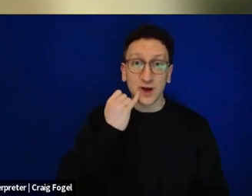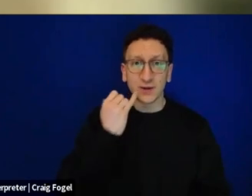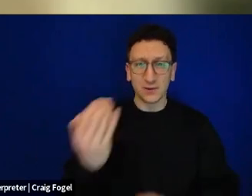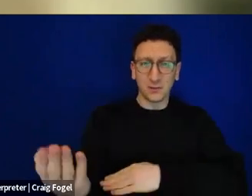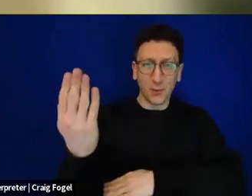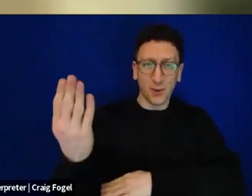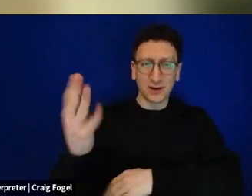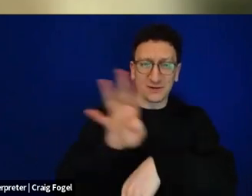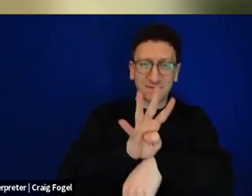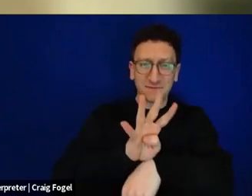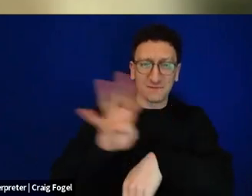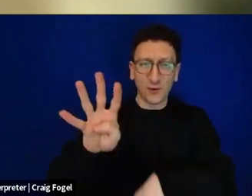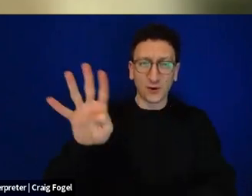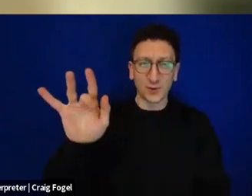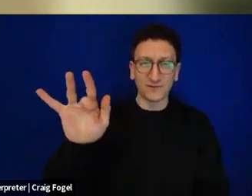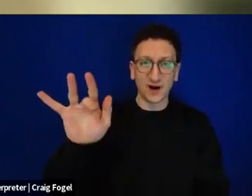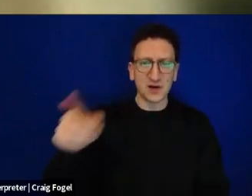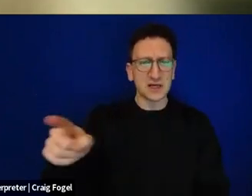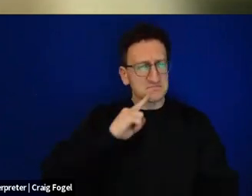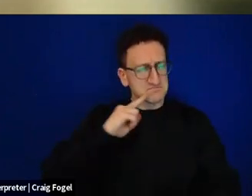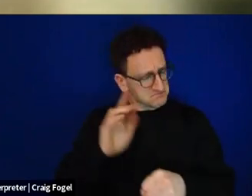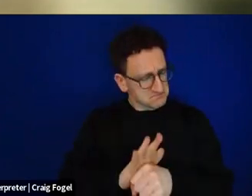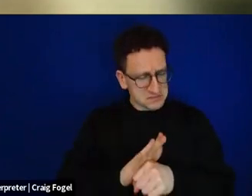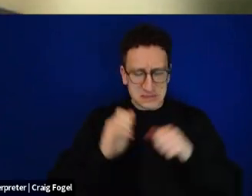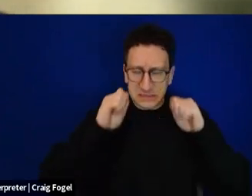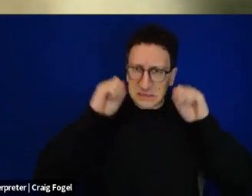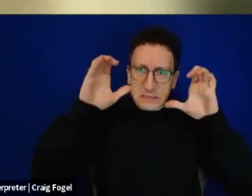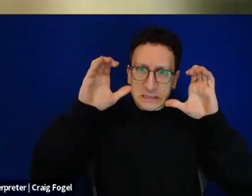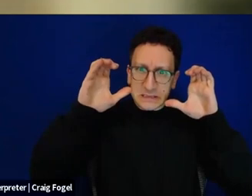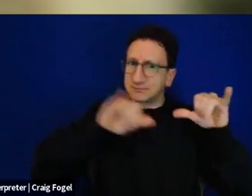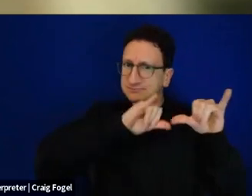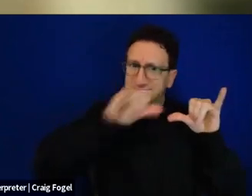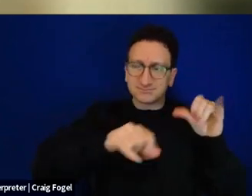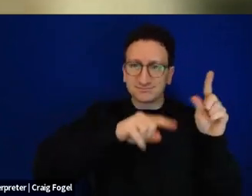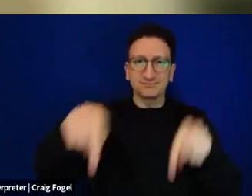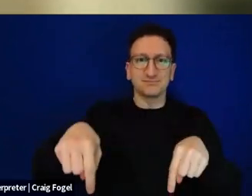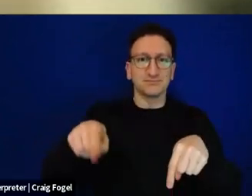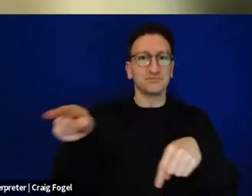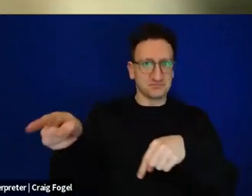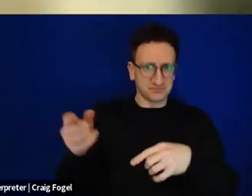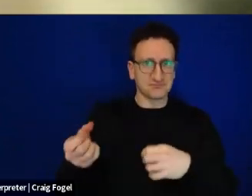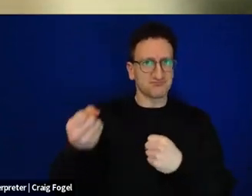That is his dedication to this program, to us, and to the Torah, which he produces